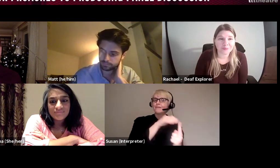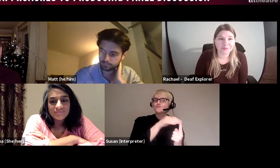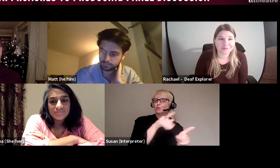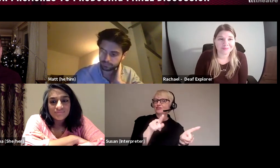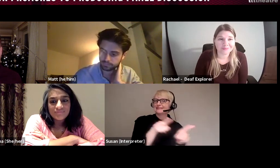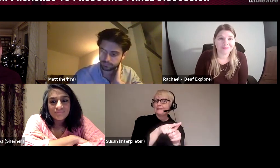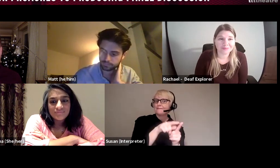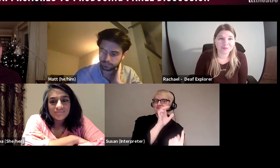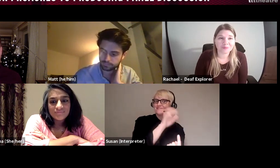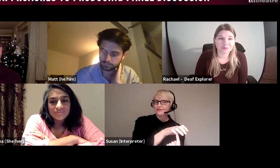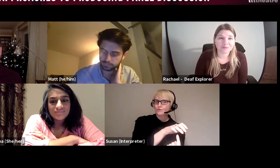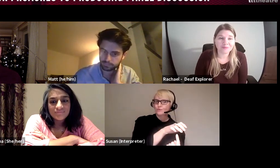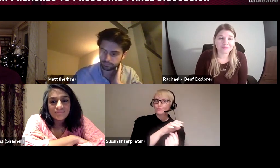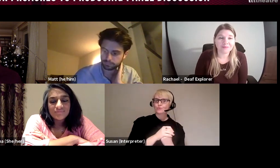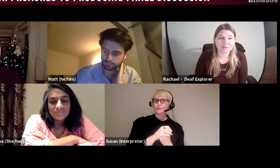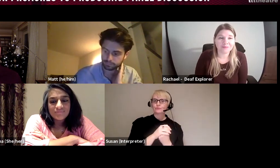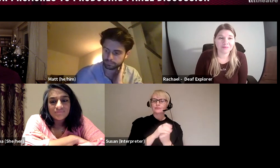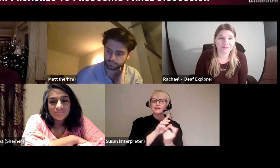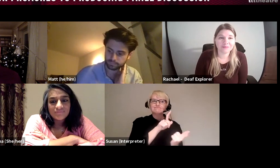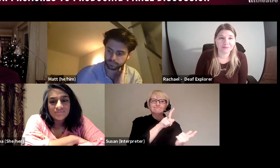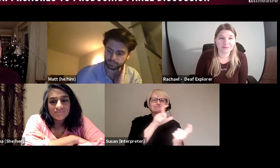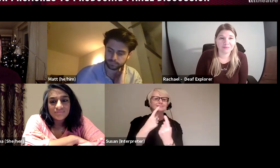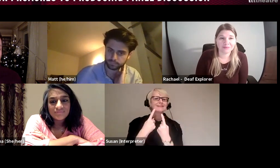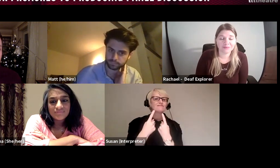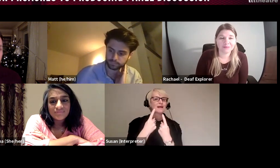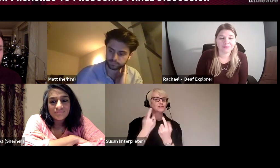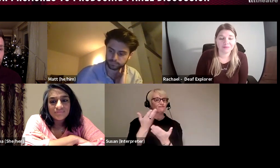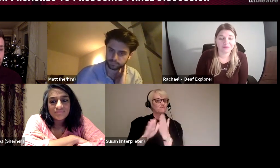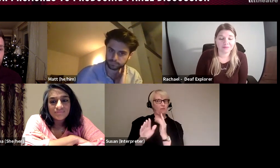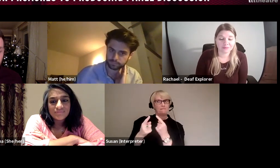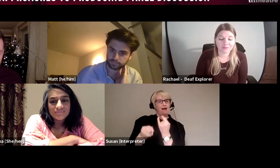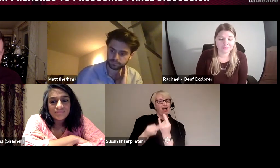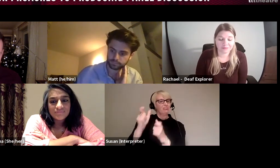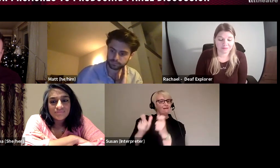about the work that other artists have done is on their web site. Which is a great place to start.